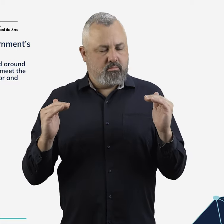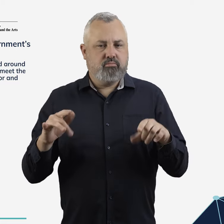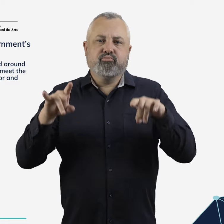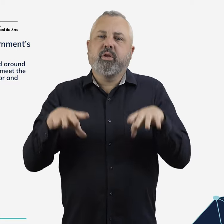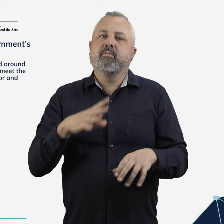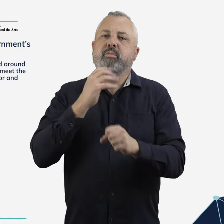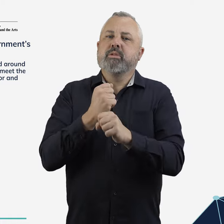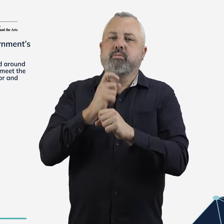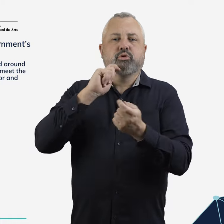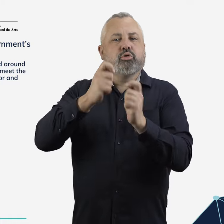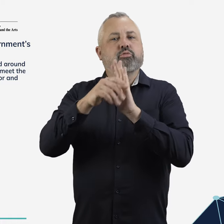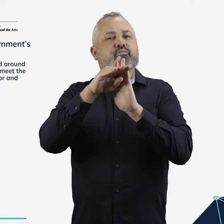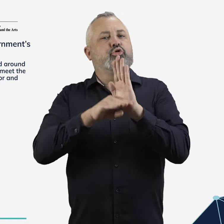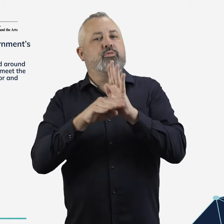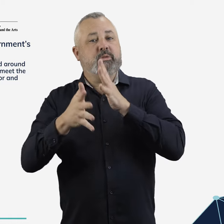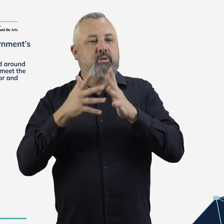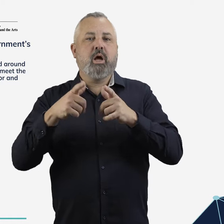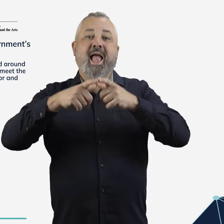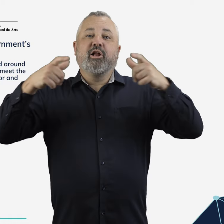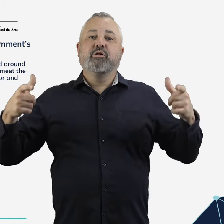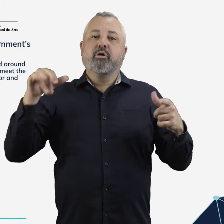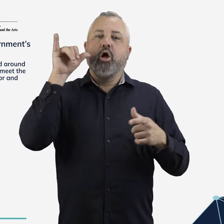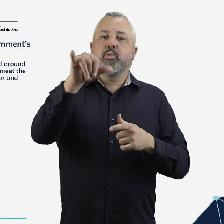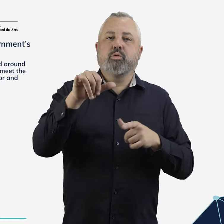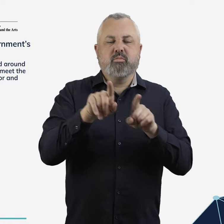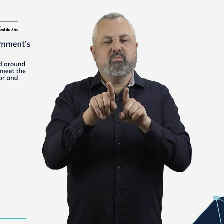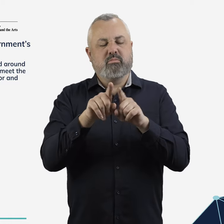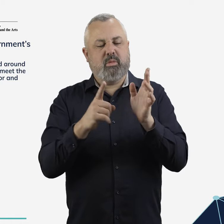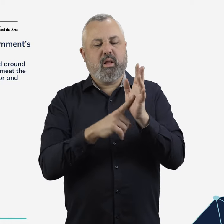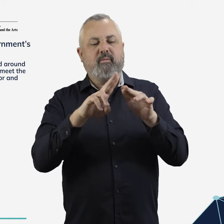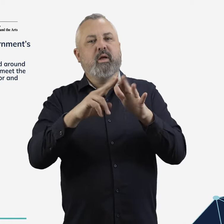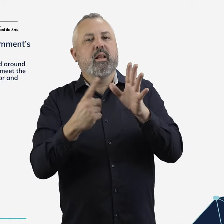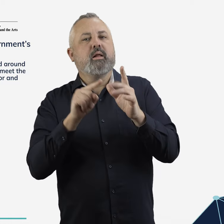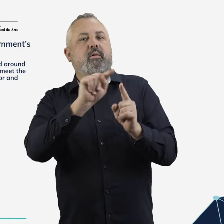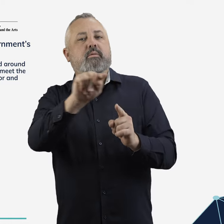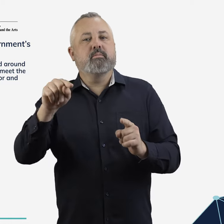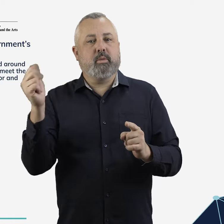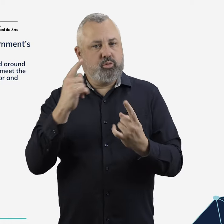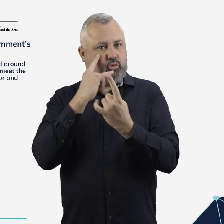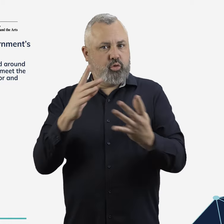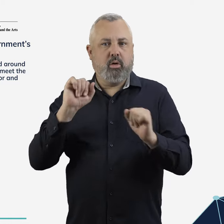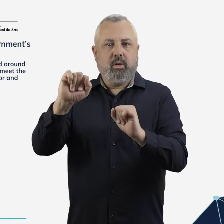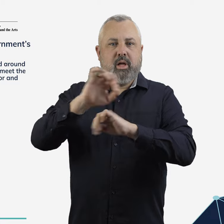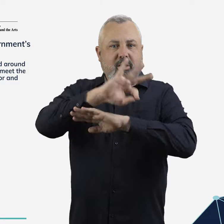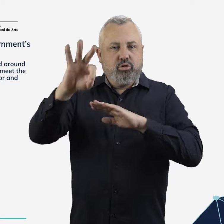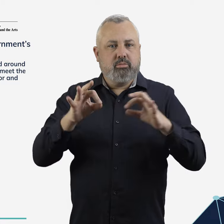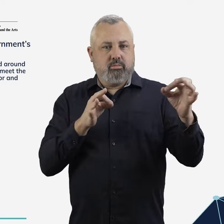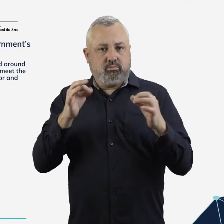The Australian Government will amend regulations to require LFAs to demonstrate their plans for